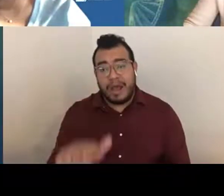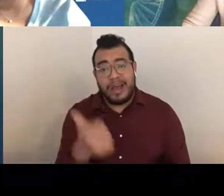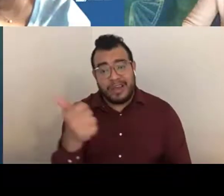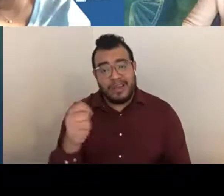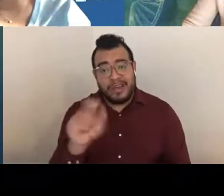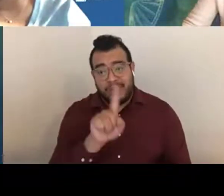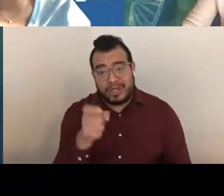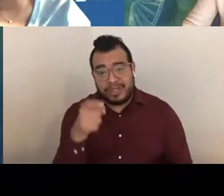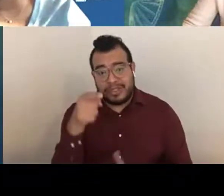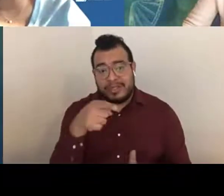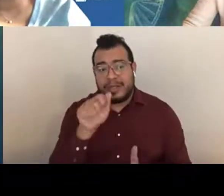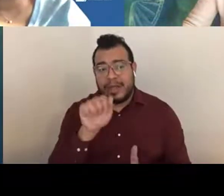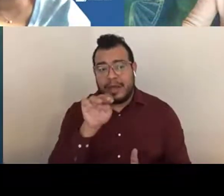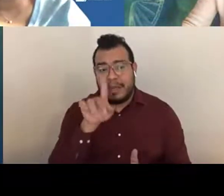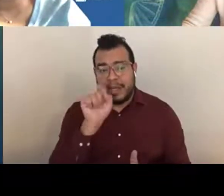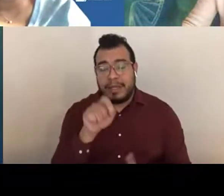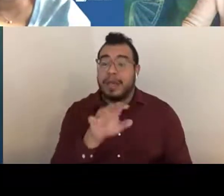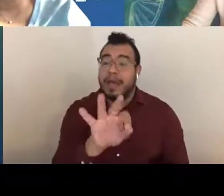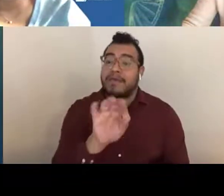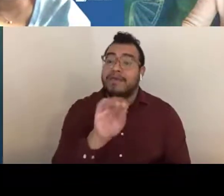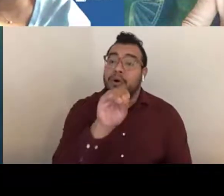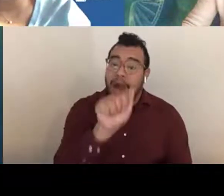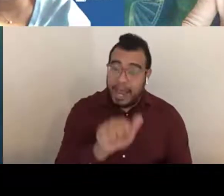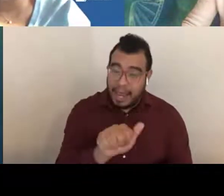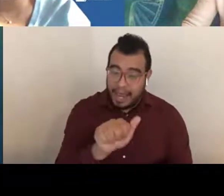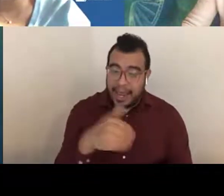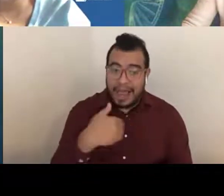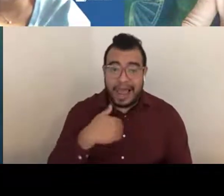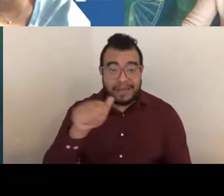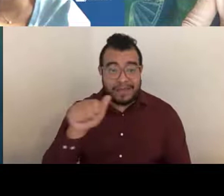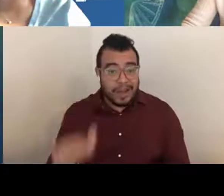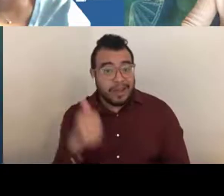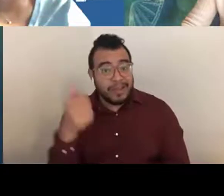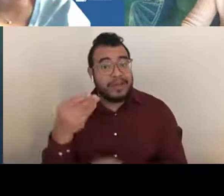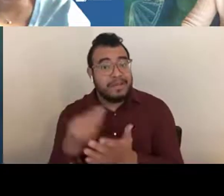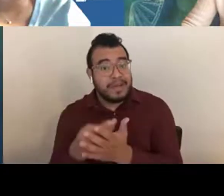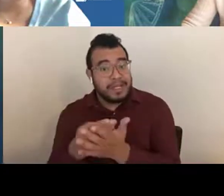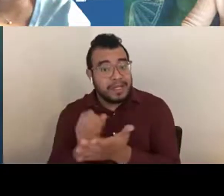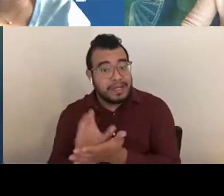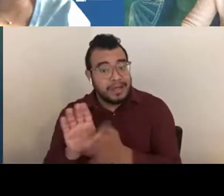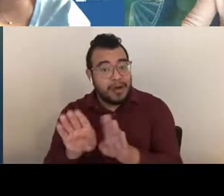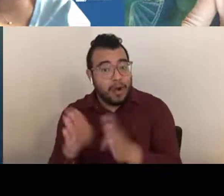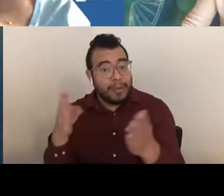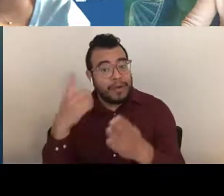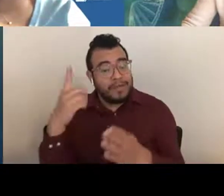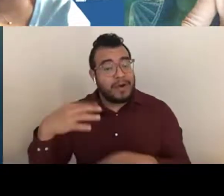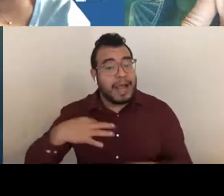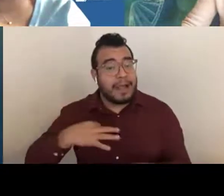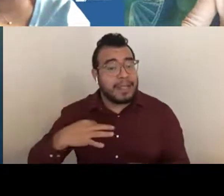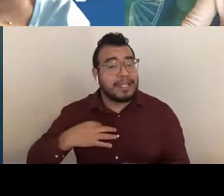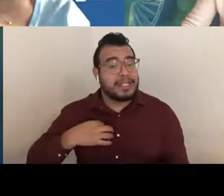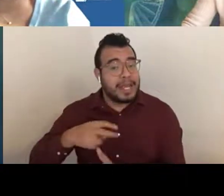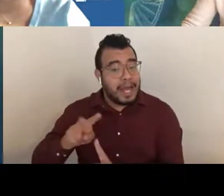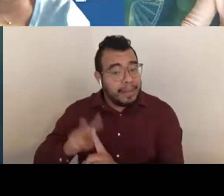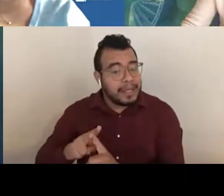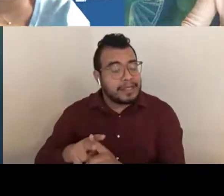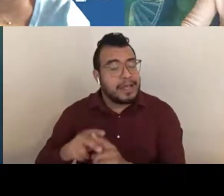In addition to FOAs, are there are any funding that is open for applications on an ongoing basis without an announcement?